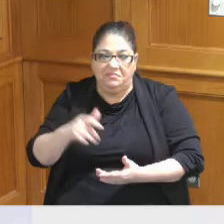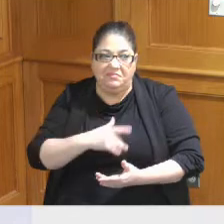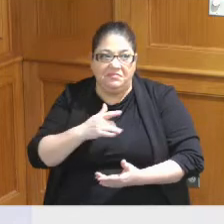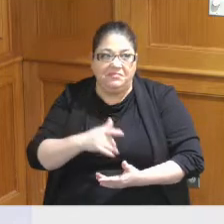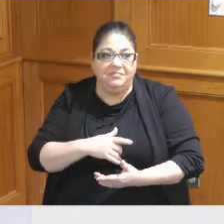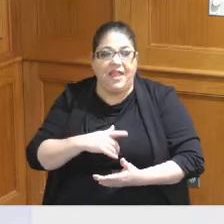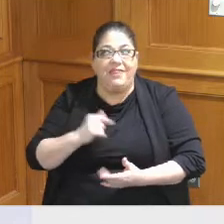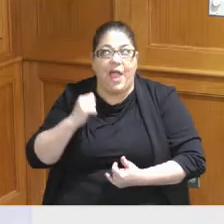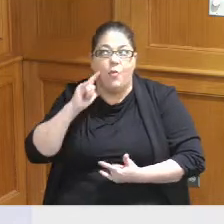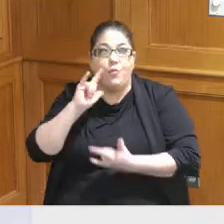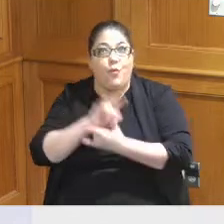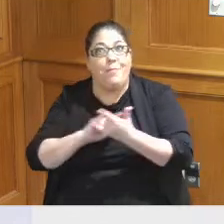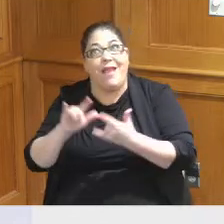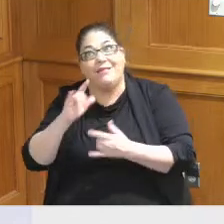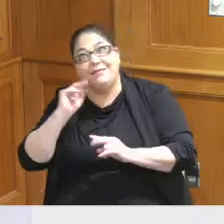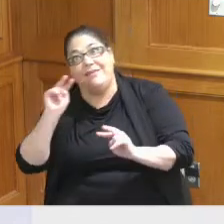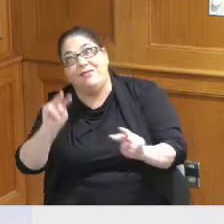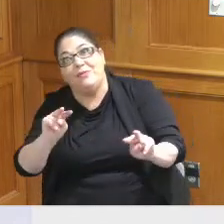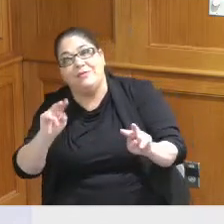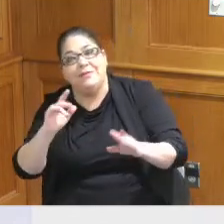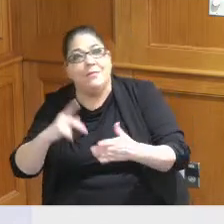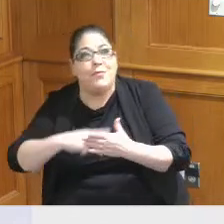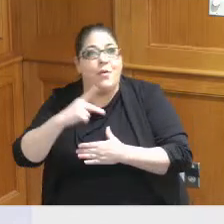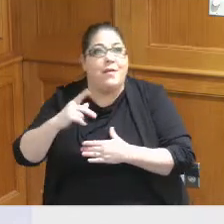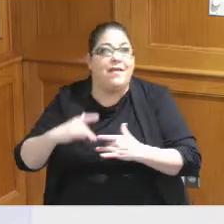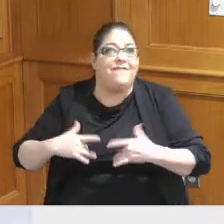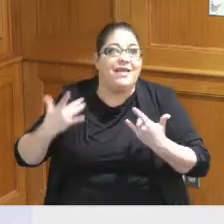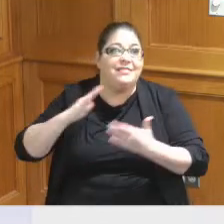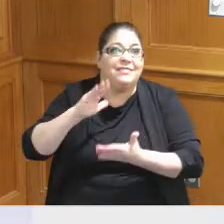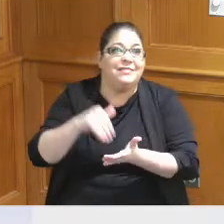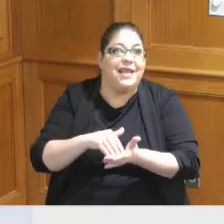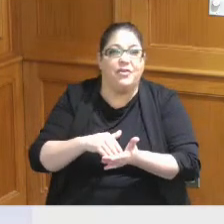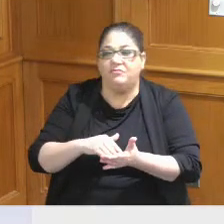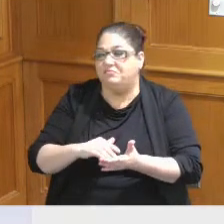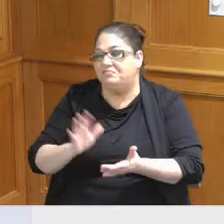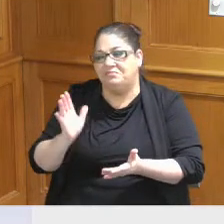views that we could program and making an event center and I think everybody agreed